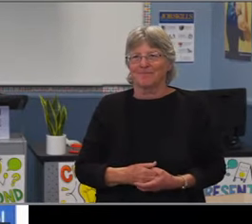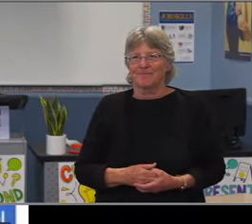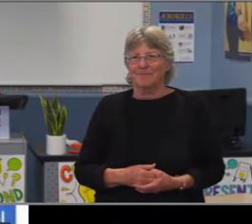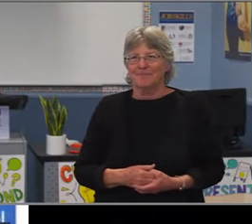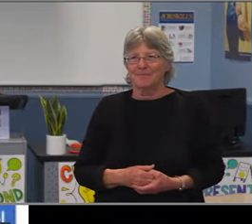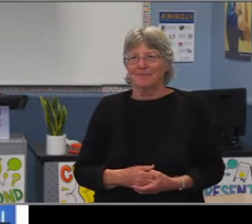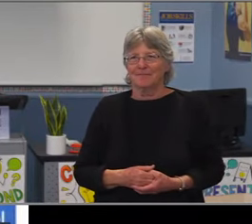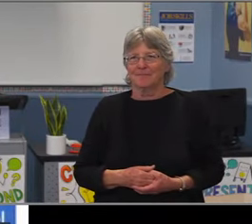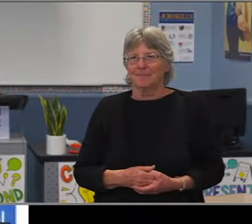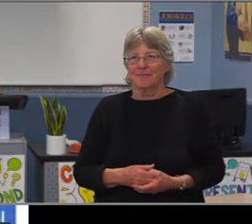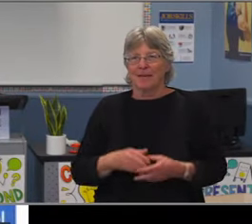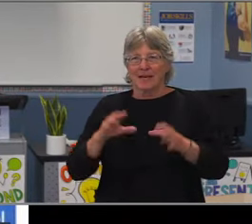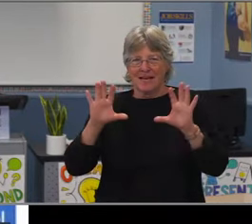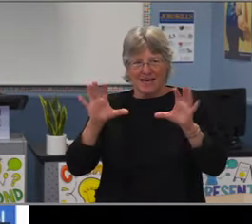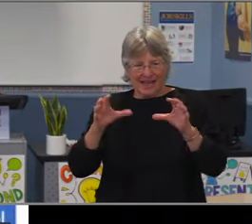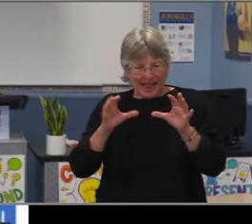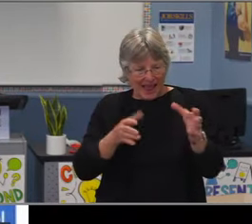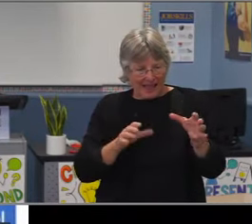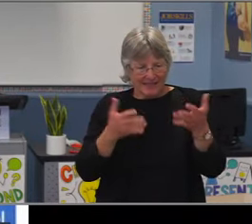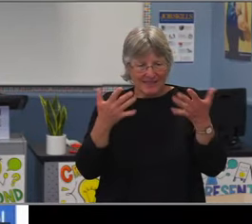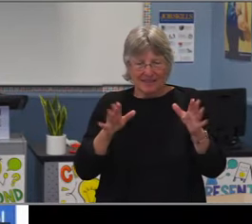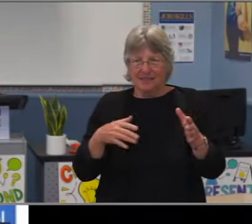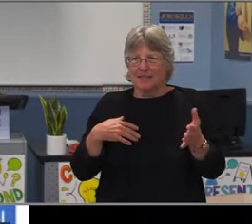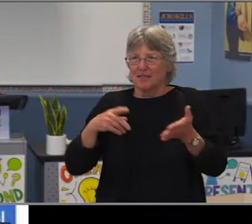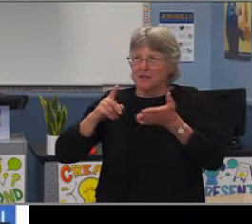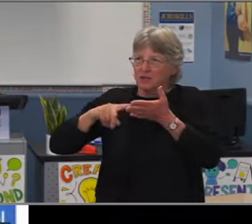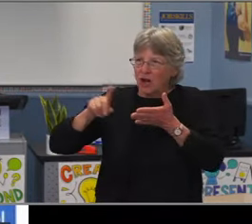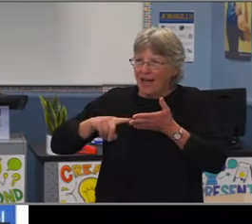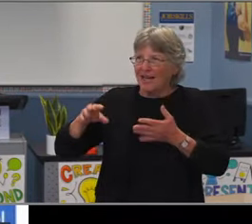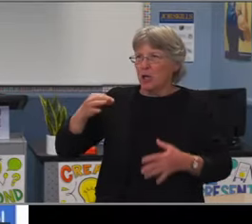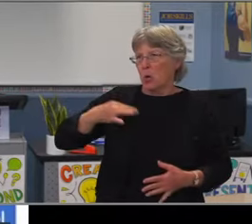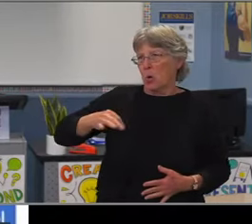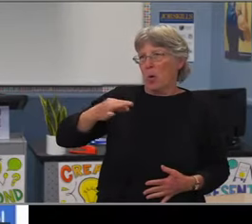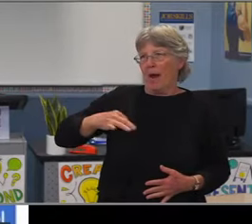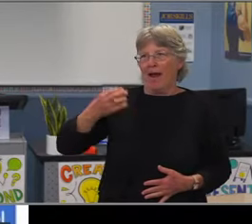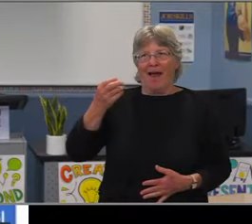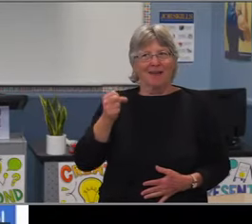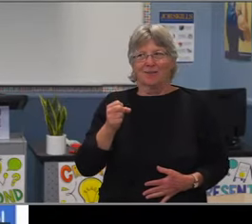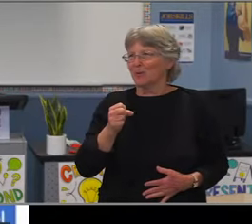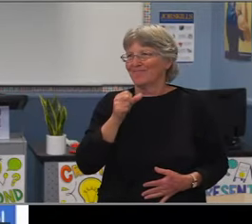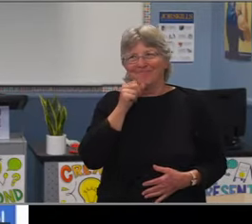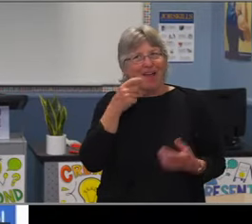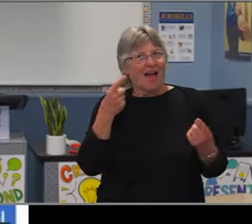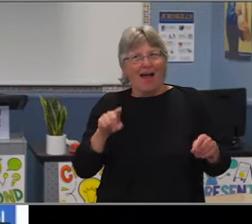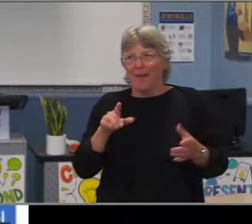and in their mindset in particular, to take an AP course. In addition to that, it's really that explicit teaching